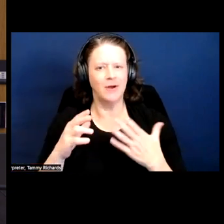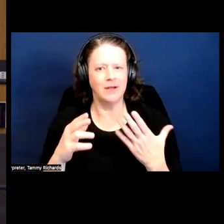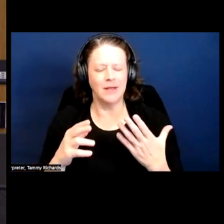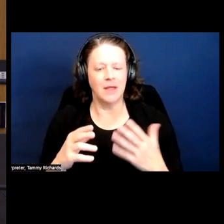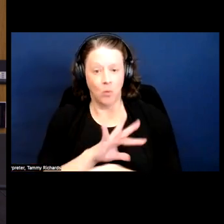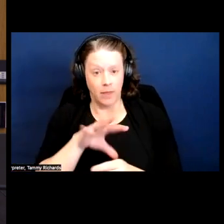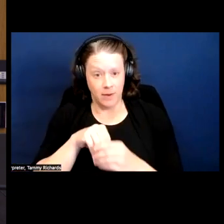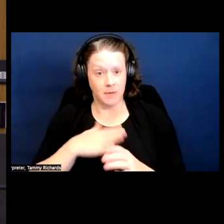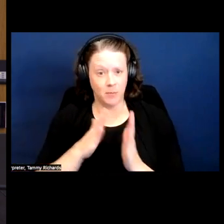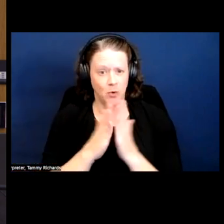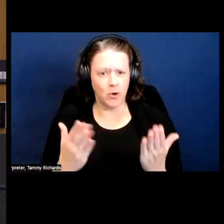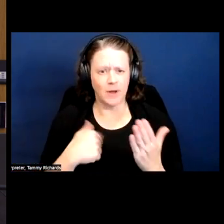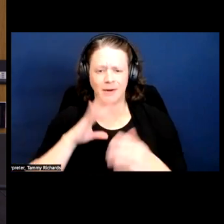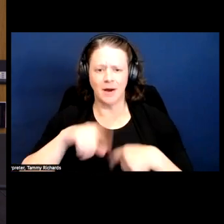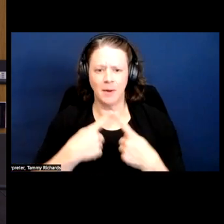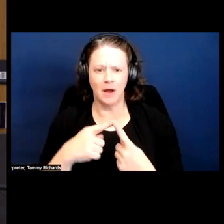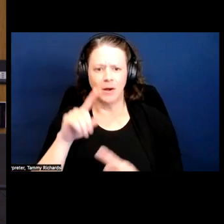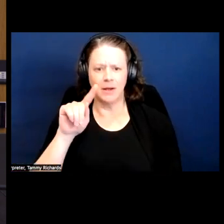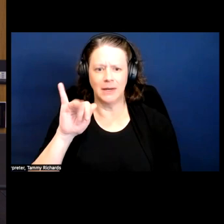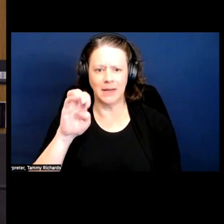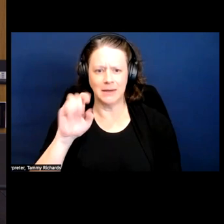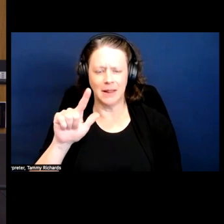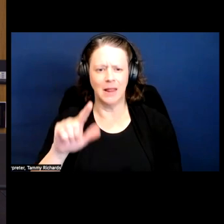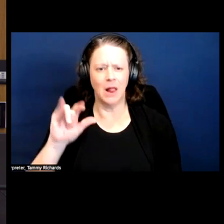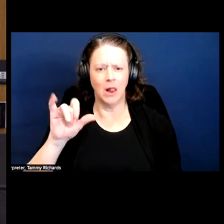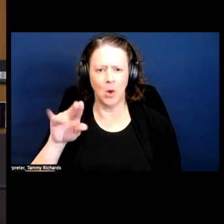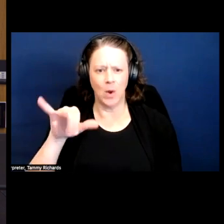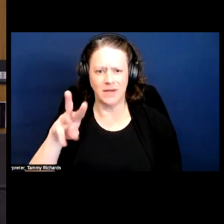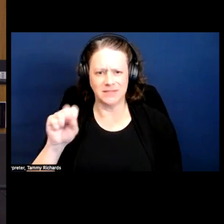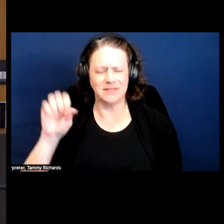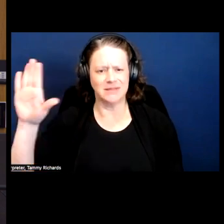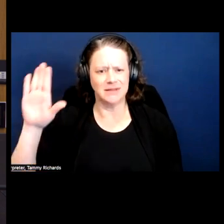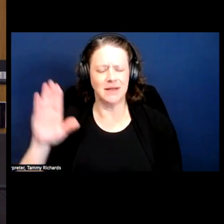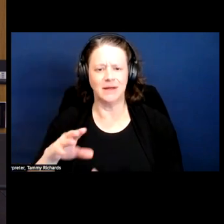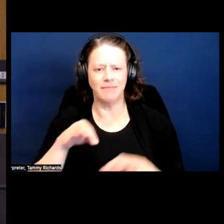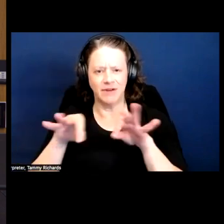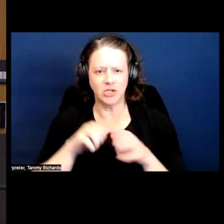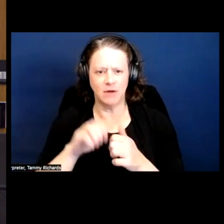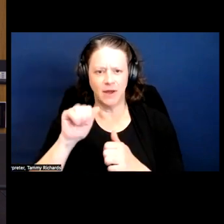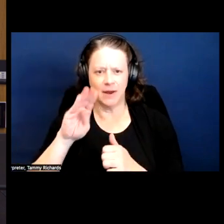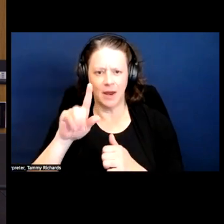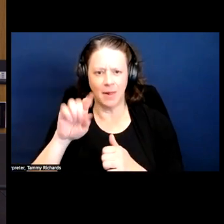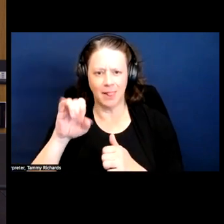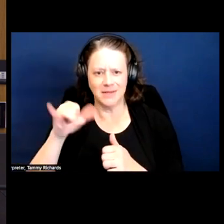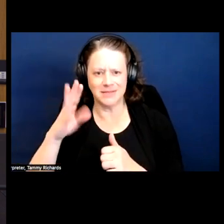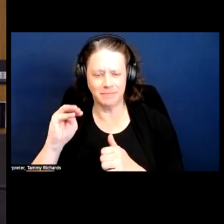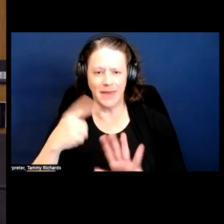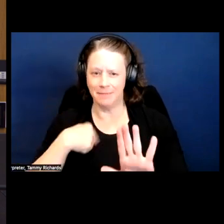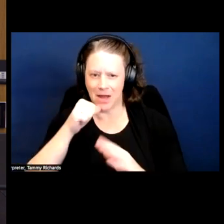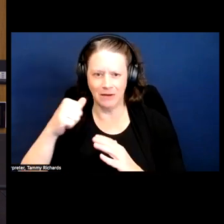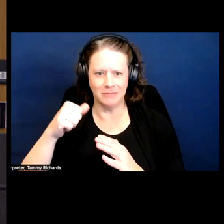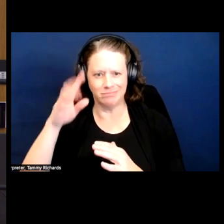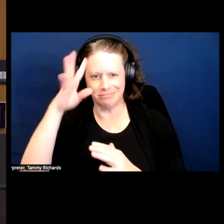In the book I talk about TL Lewis's definition of ableism, I don't have it memorized so I